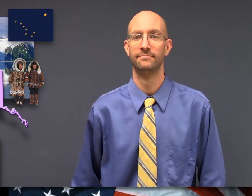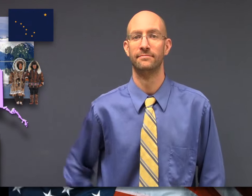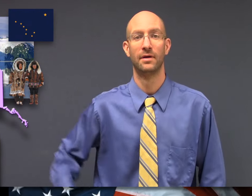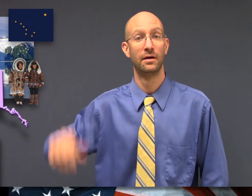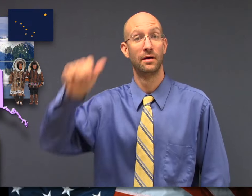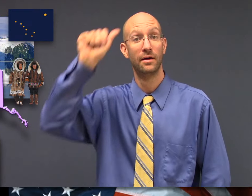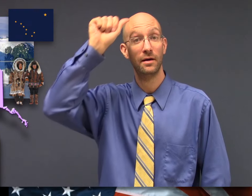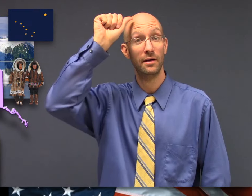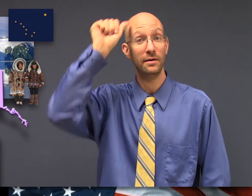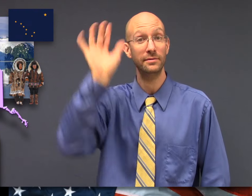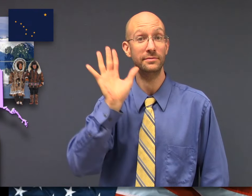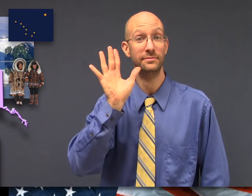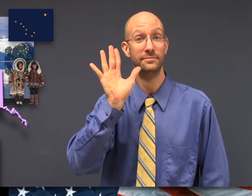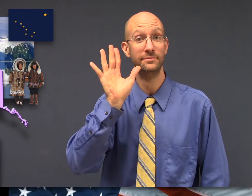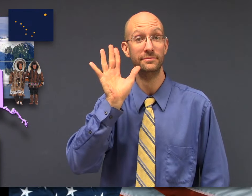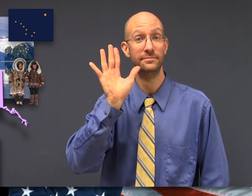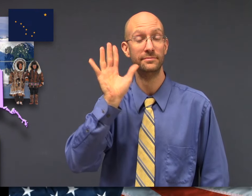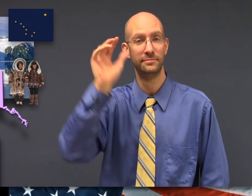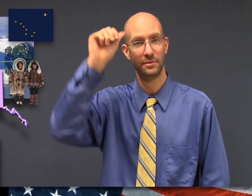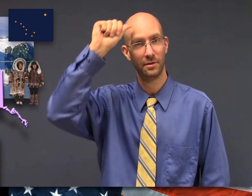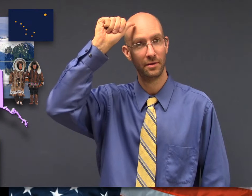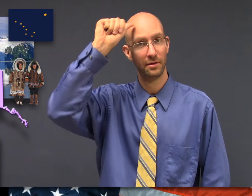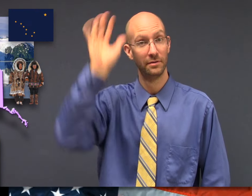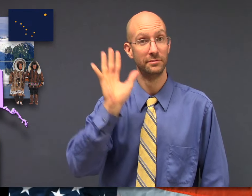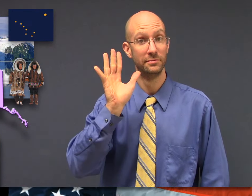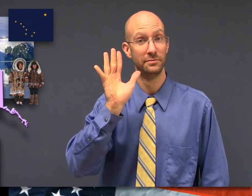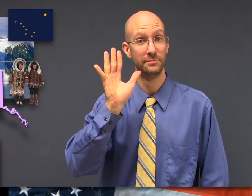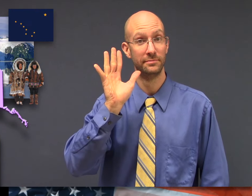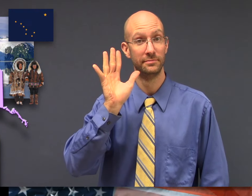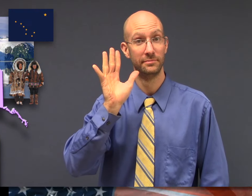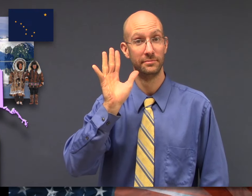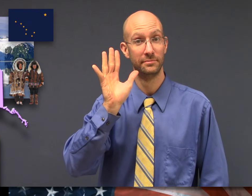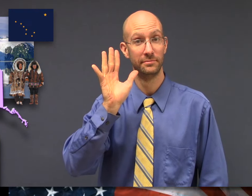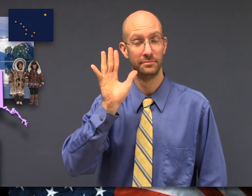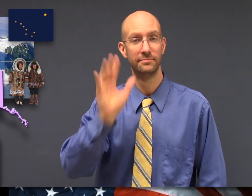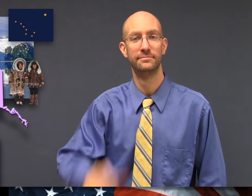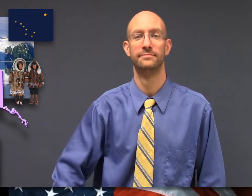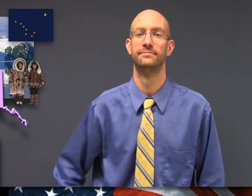Handshape-A>5 from forehead to chin to represent Eskimo